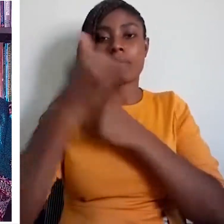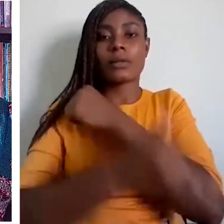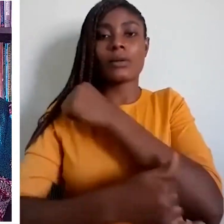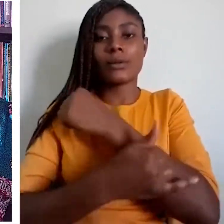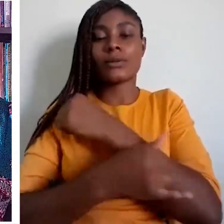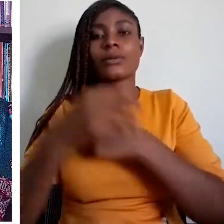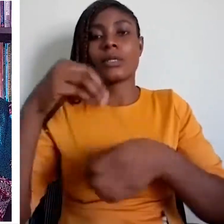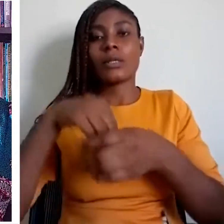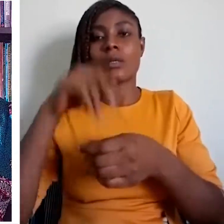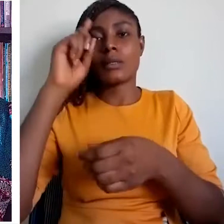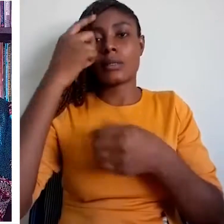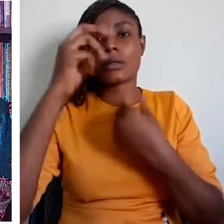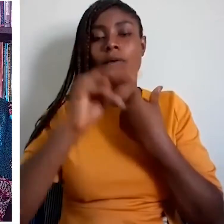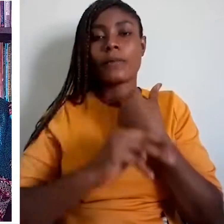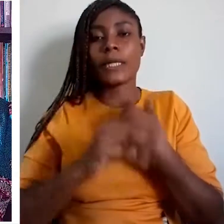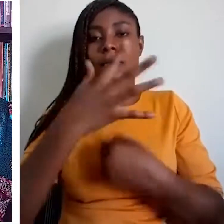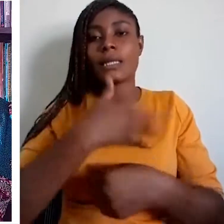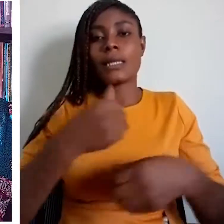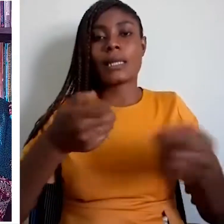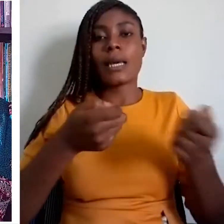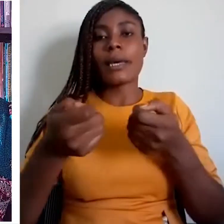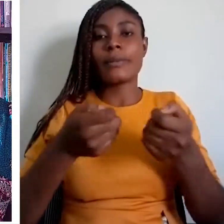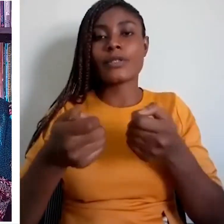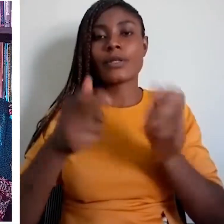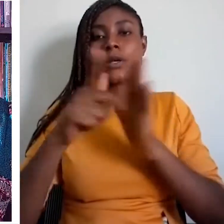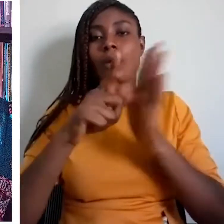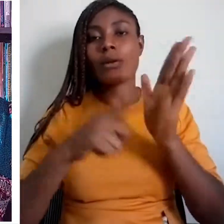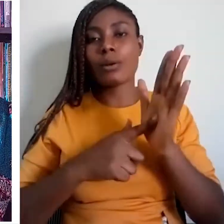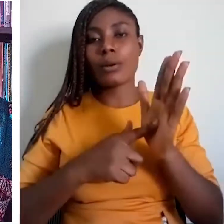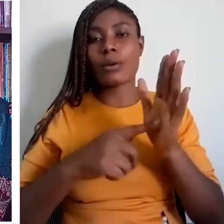National languages may be indigenous or exogenous.